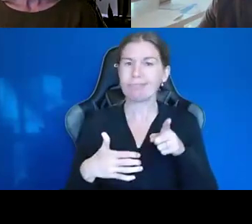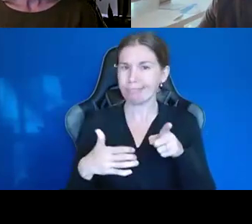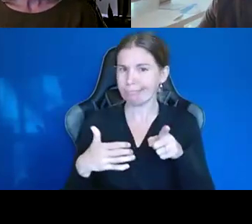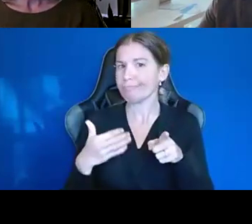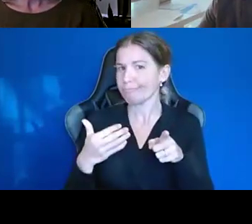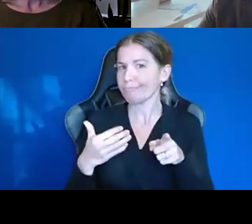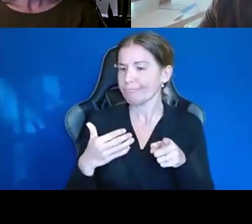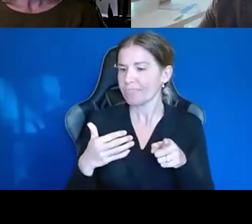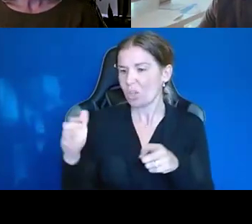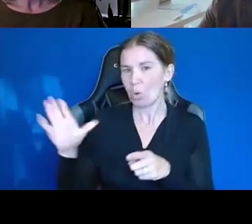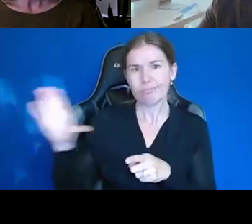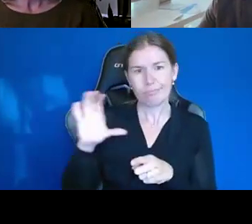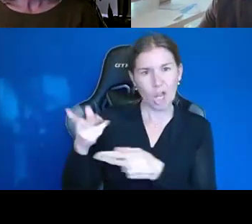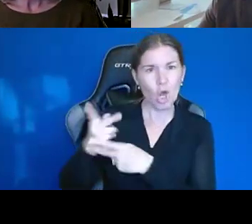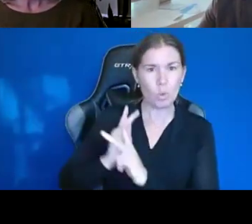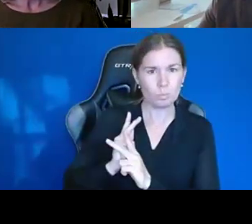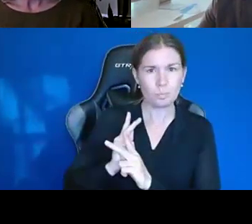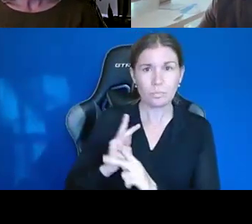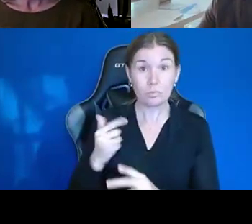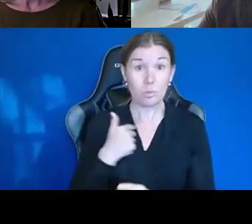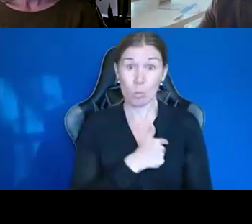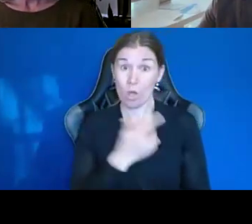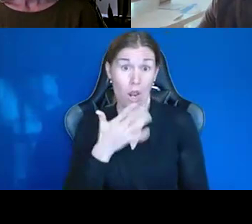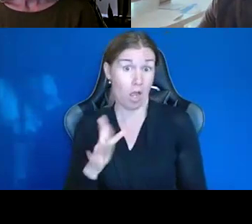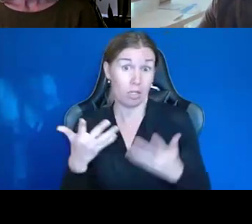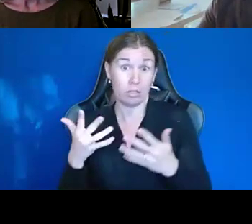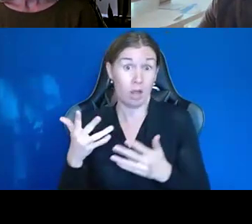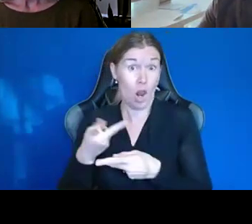And you know, we've been very lucky that we paid that off.